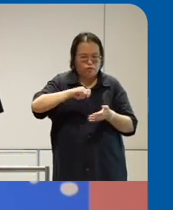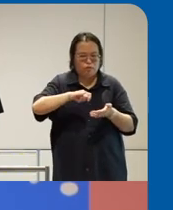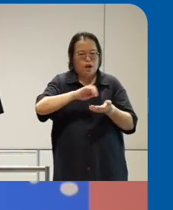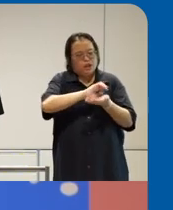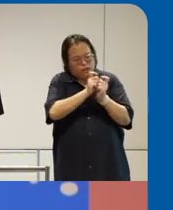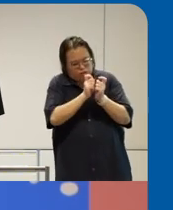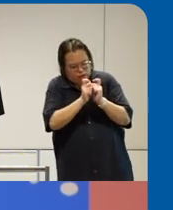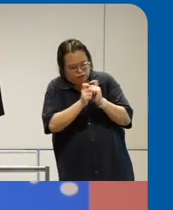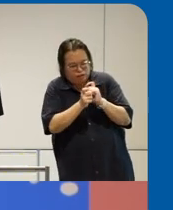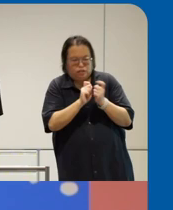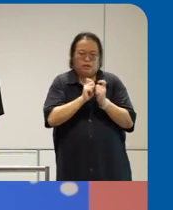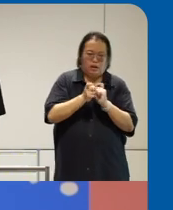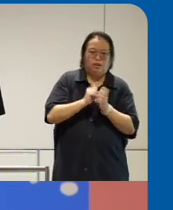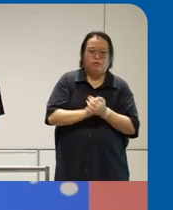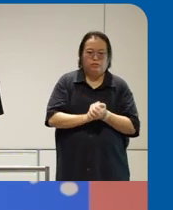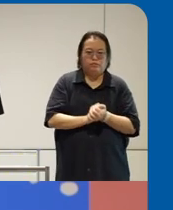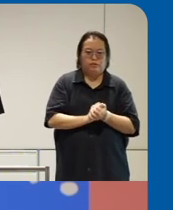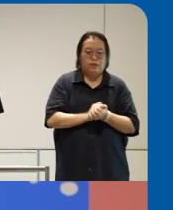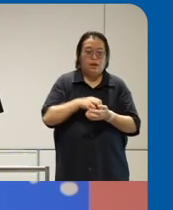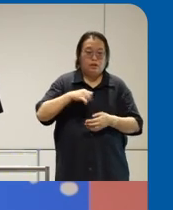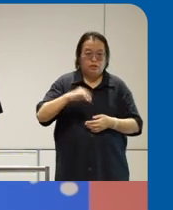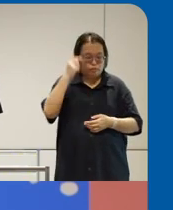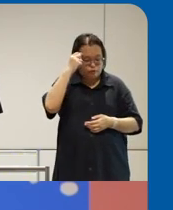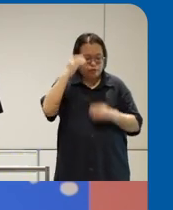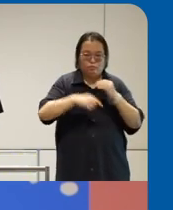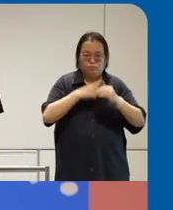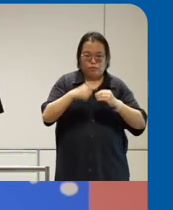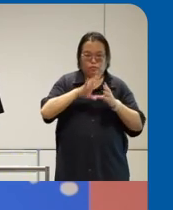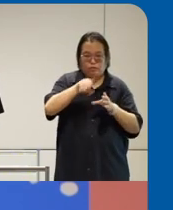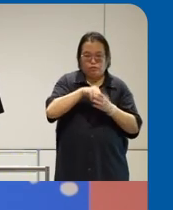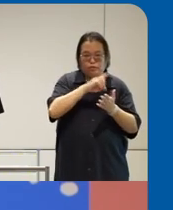guidance on what inclusive design looks like we steal a lot of things from Microsoft because I